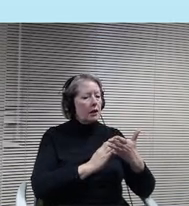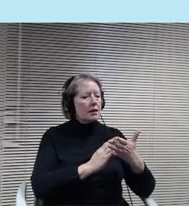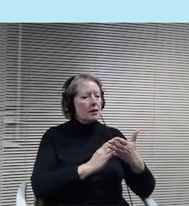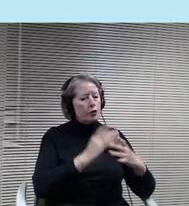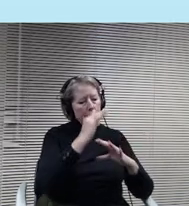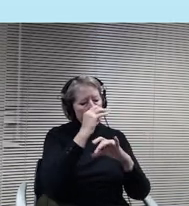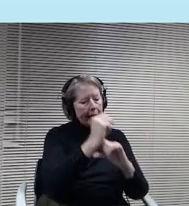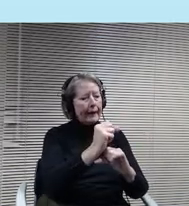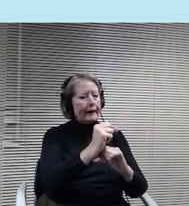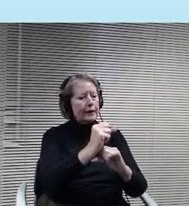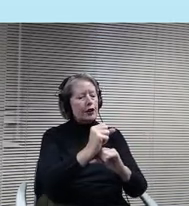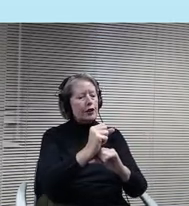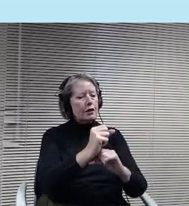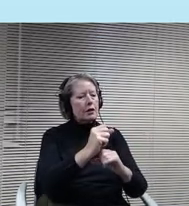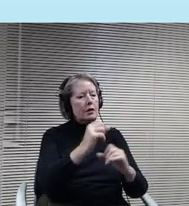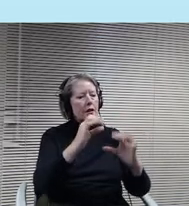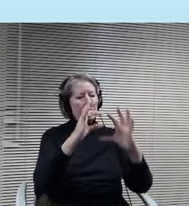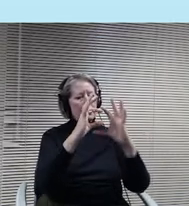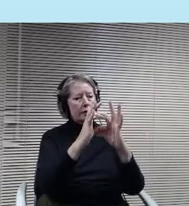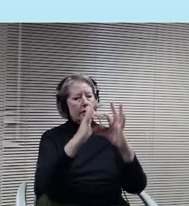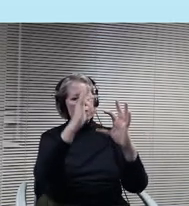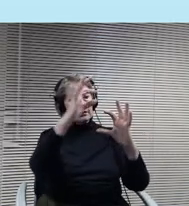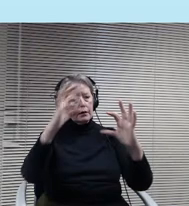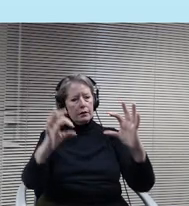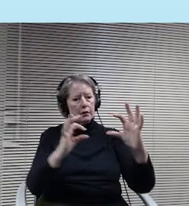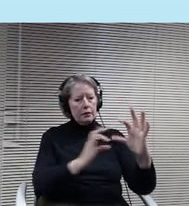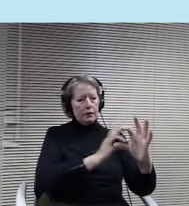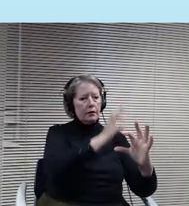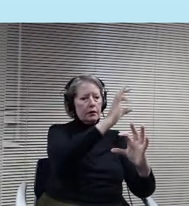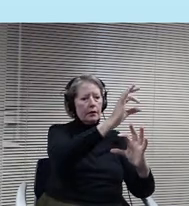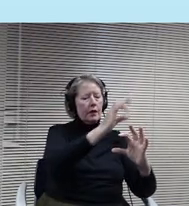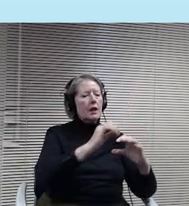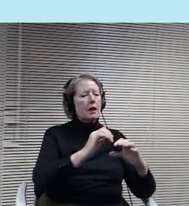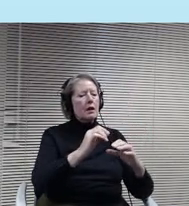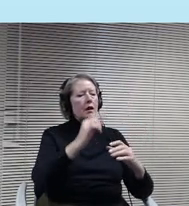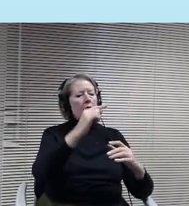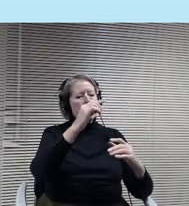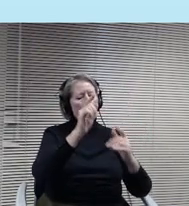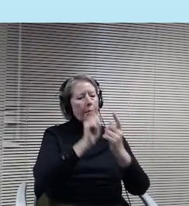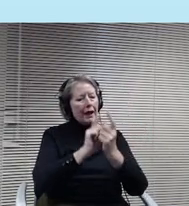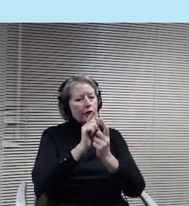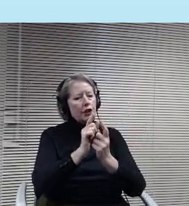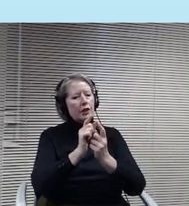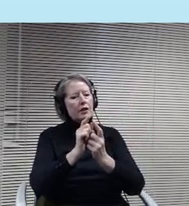instructor, the Mentors, instructors, Business projects, site visits. So all those components happen within